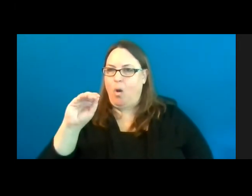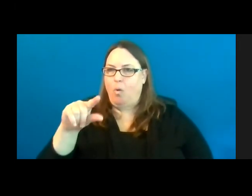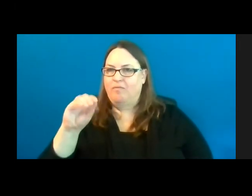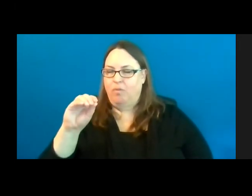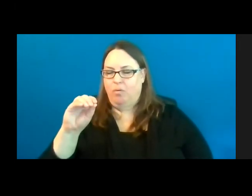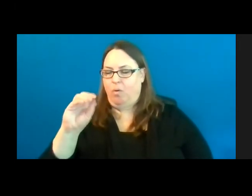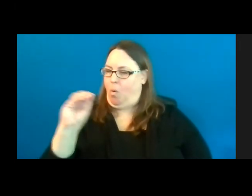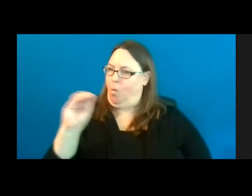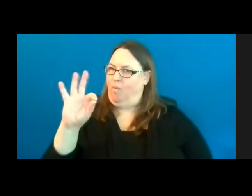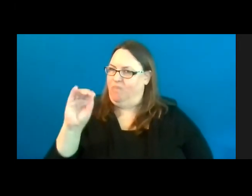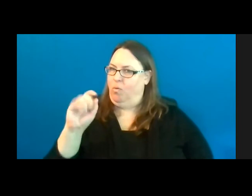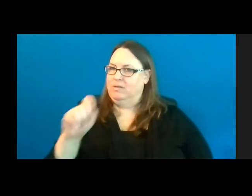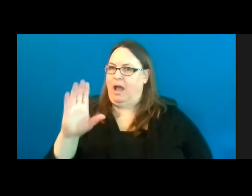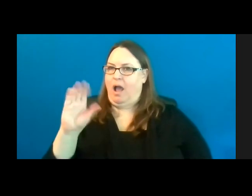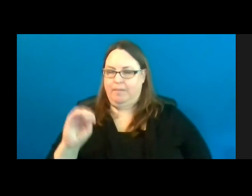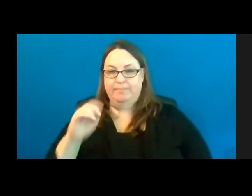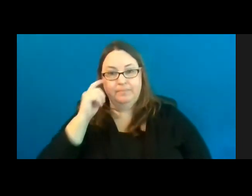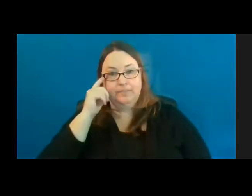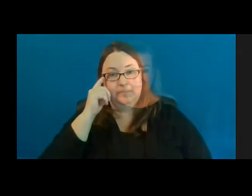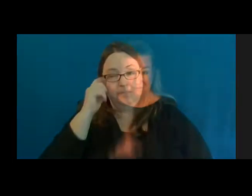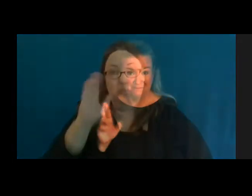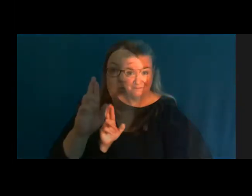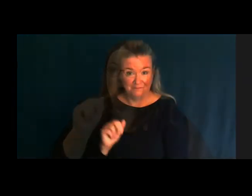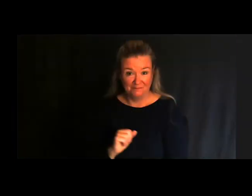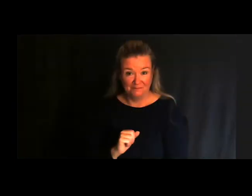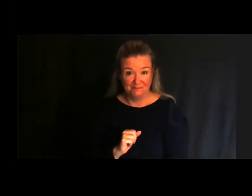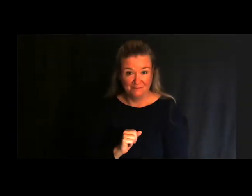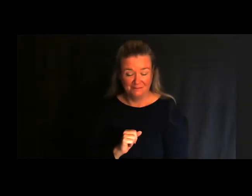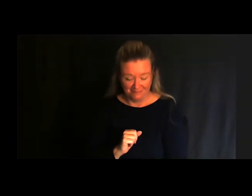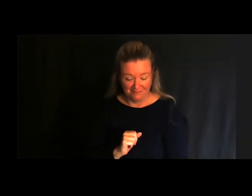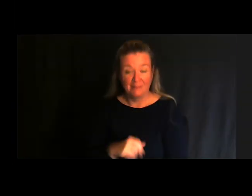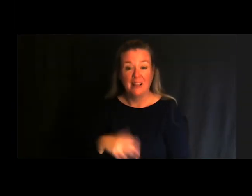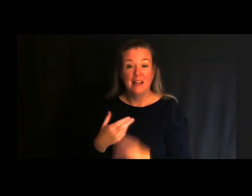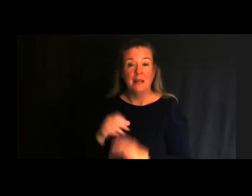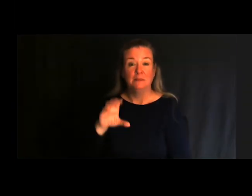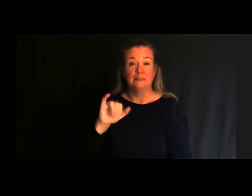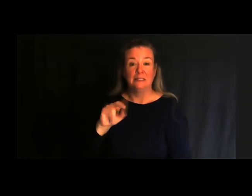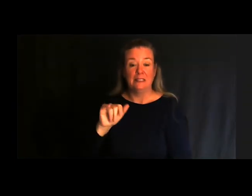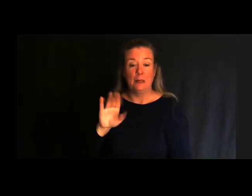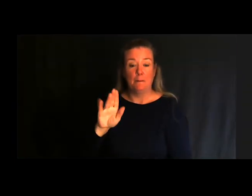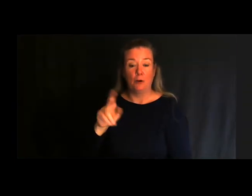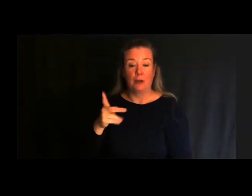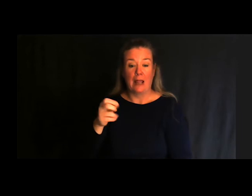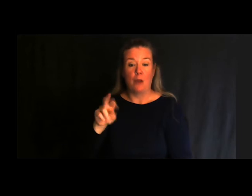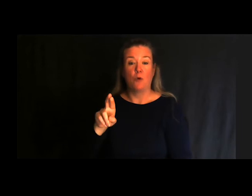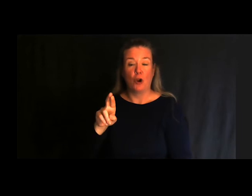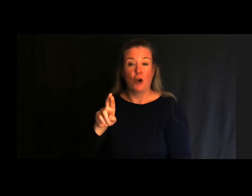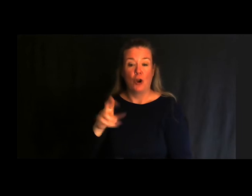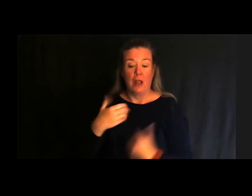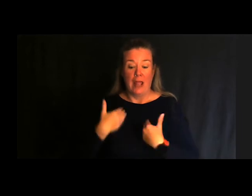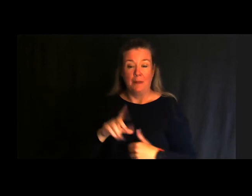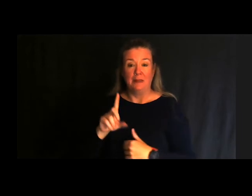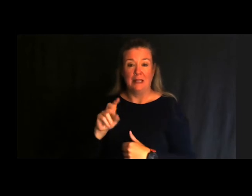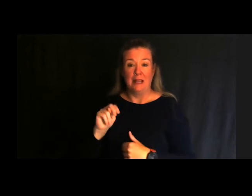Hi, I’m Cindy Burkhour and I am on the DNR Accessibility Advisory Council.